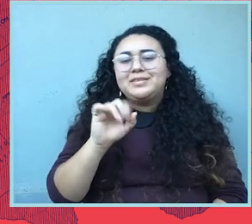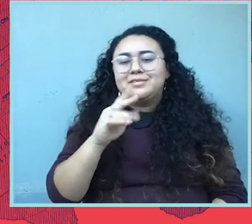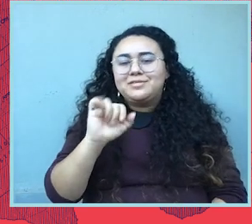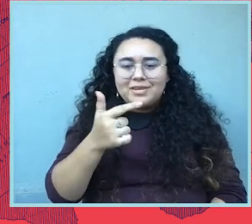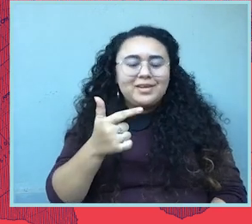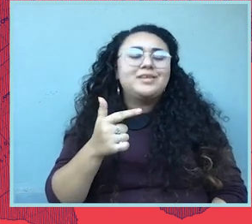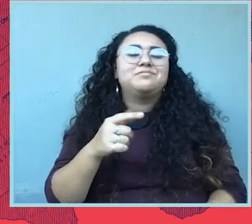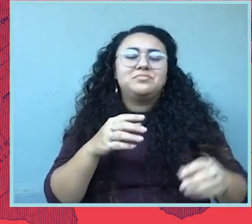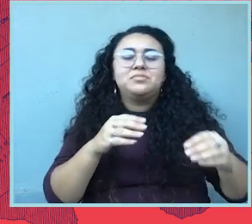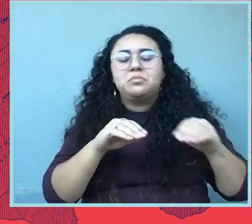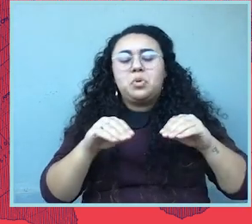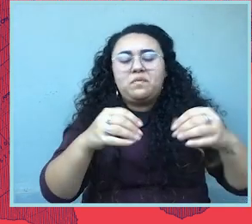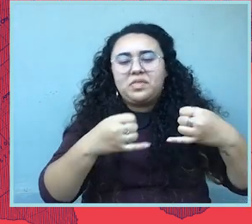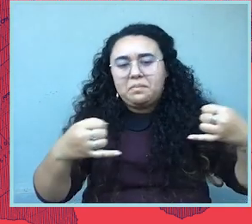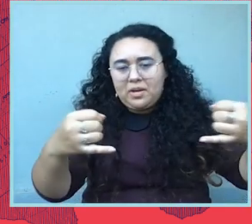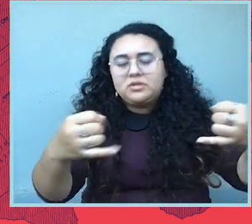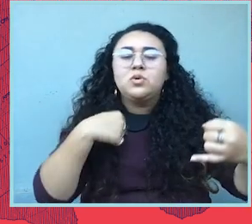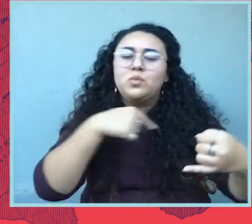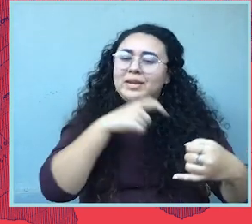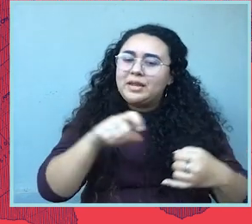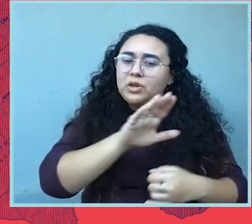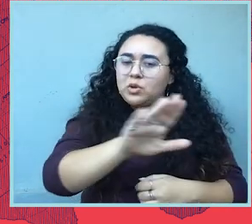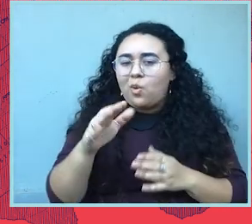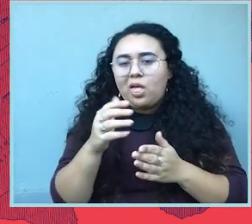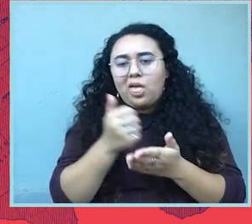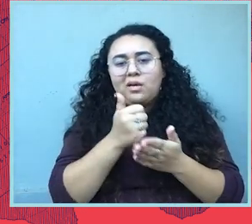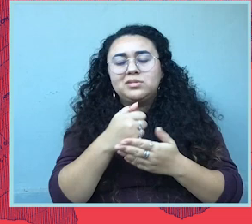the different issues that we work on, we really need everyone's help to ensure the redistricting